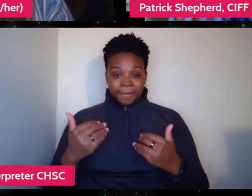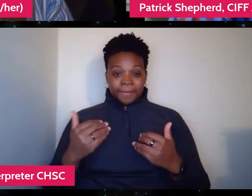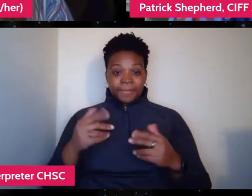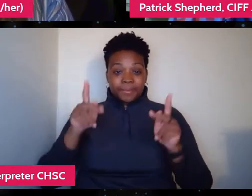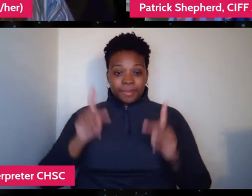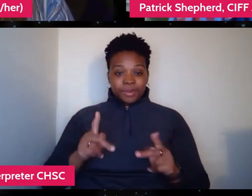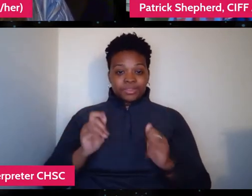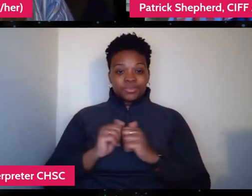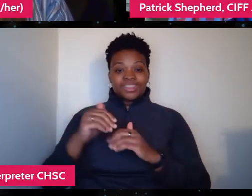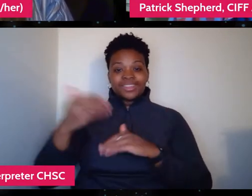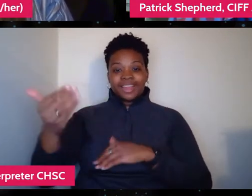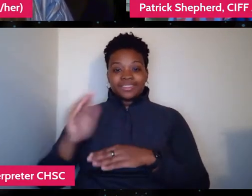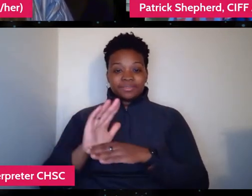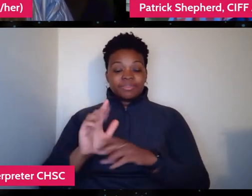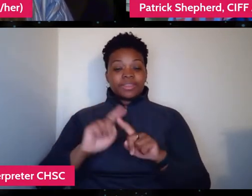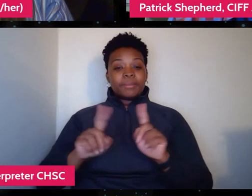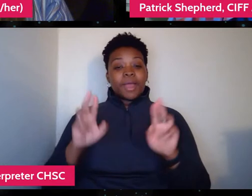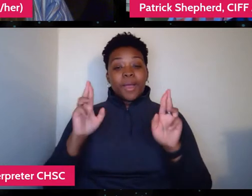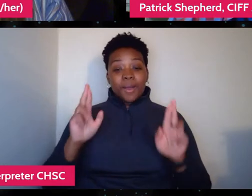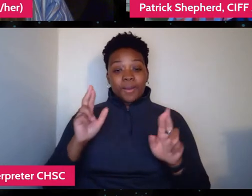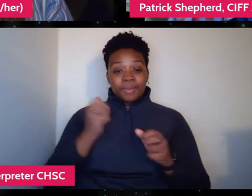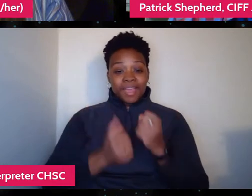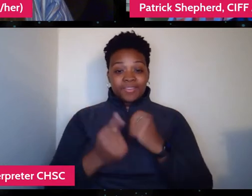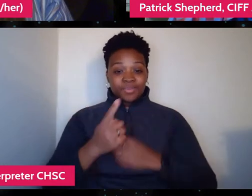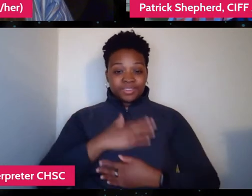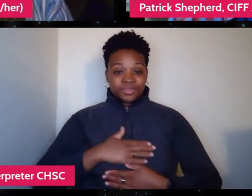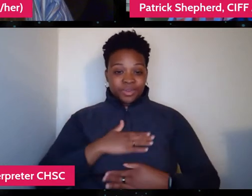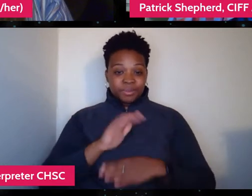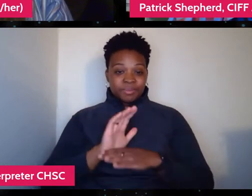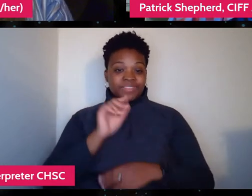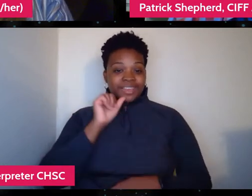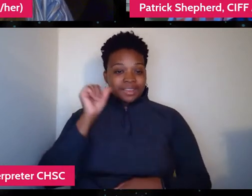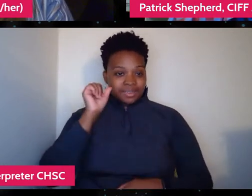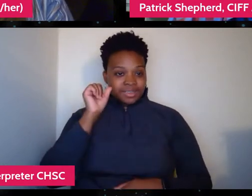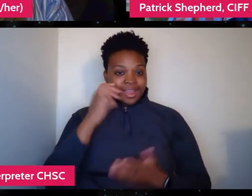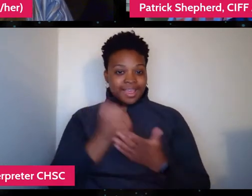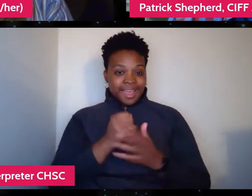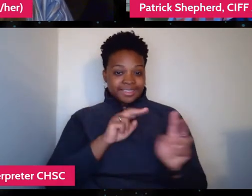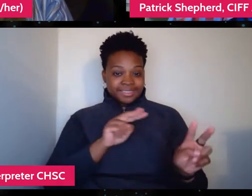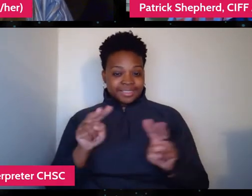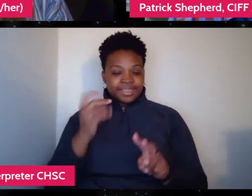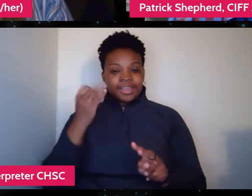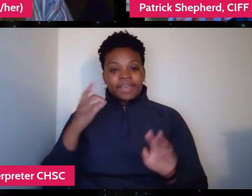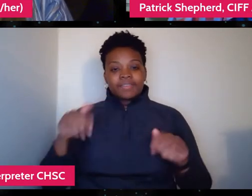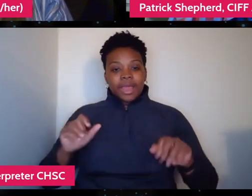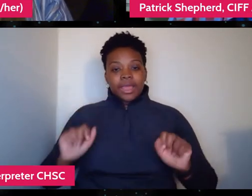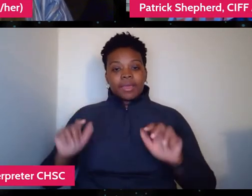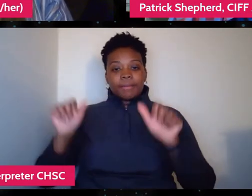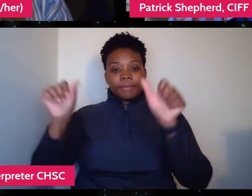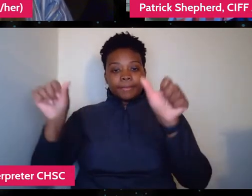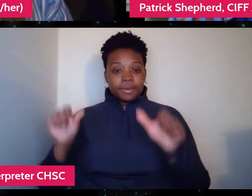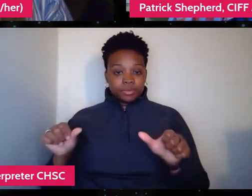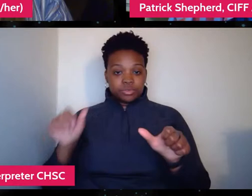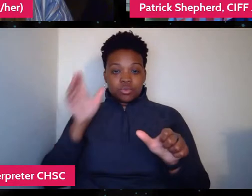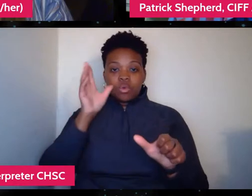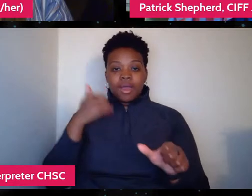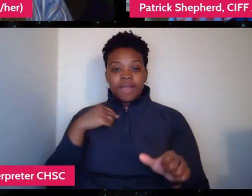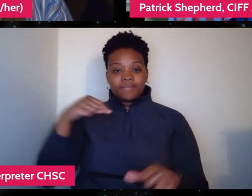But I hope everybody enjoyed the film last night. They got to see it. I believe we will be, if it's not up already, we'll have the Q&A from last night